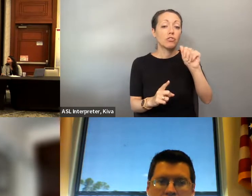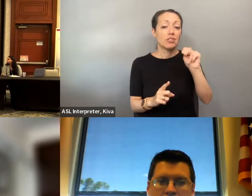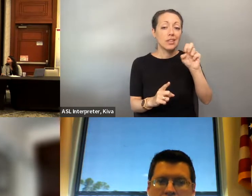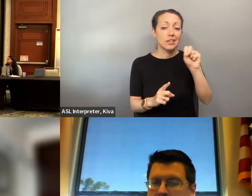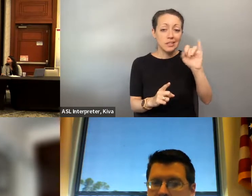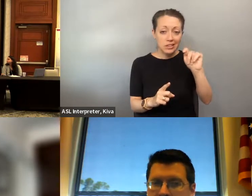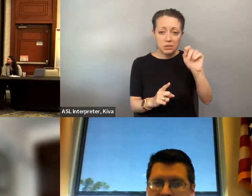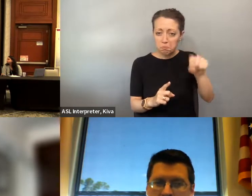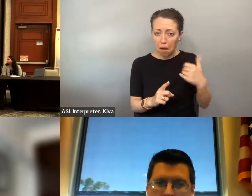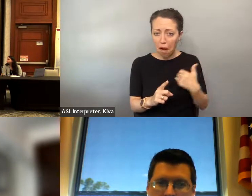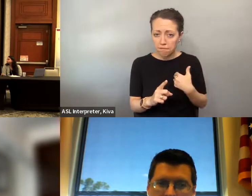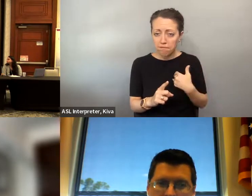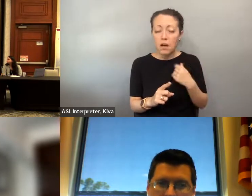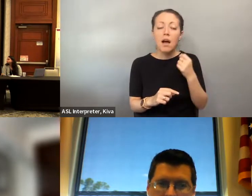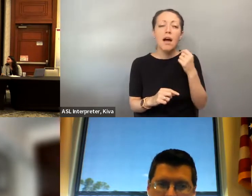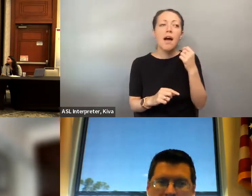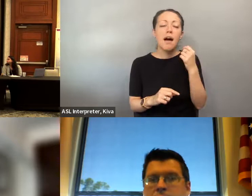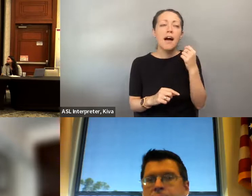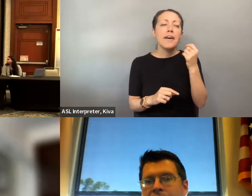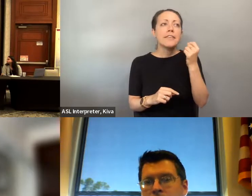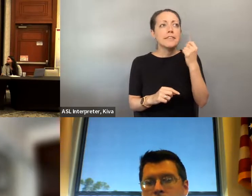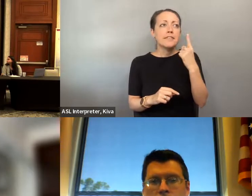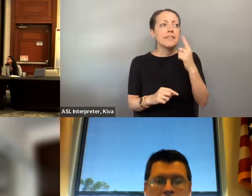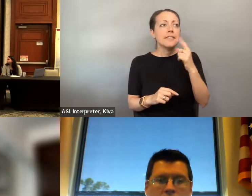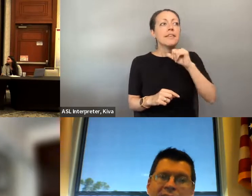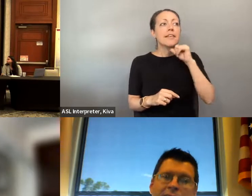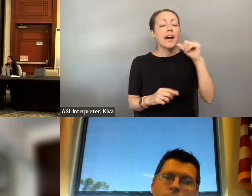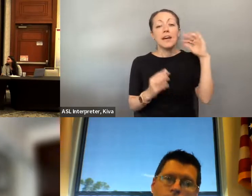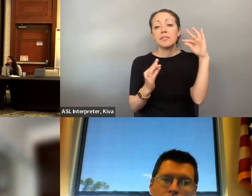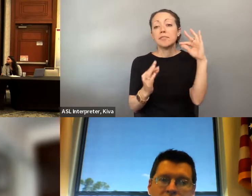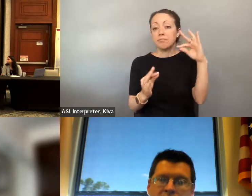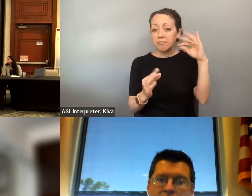group that would be important would be, you know, we have